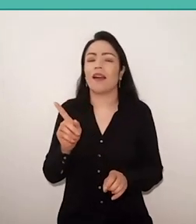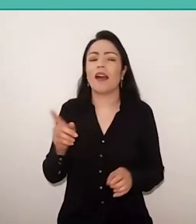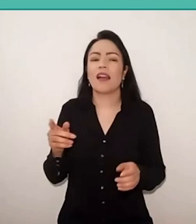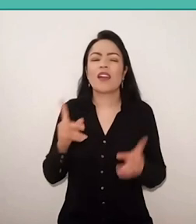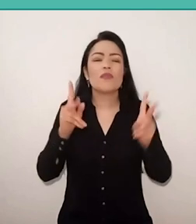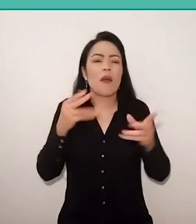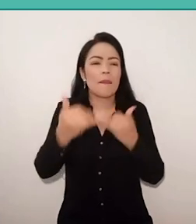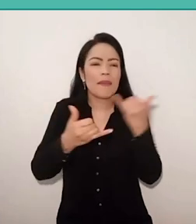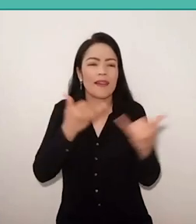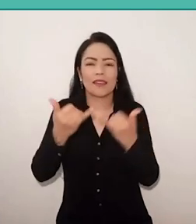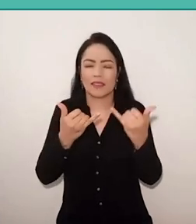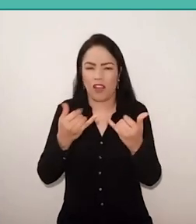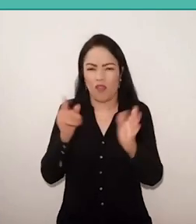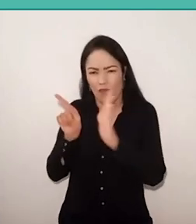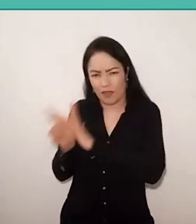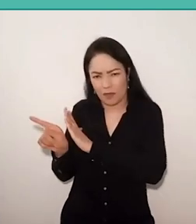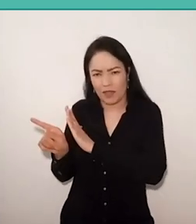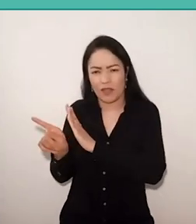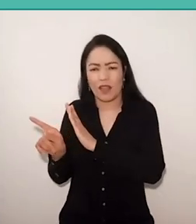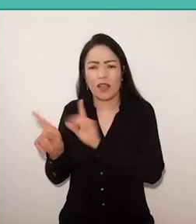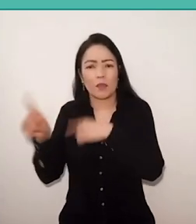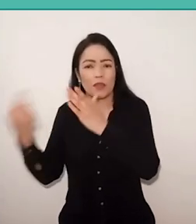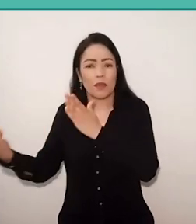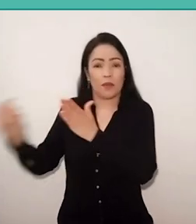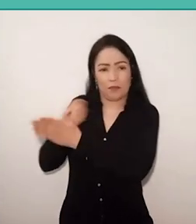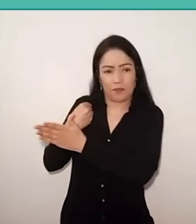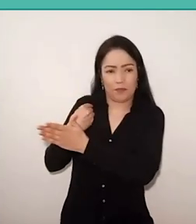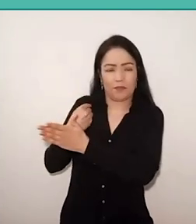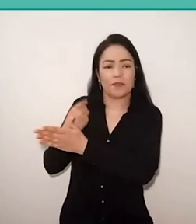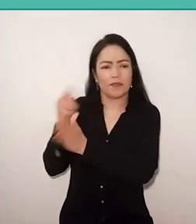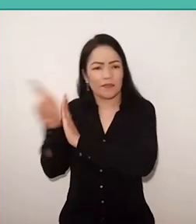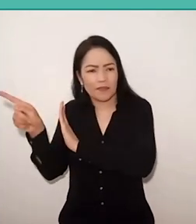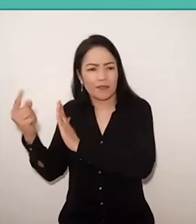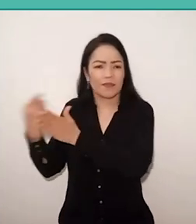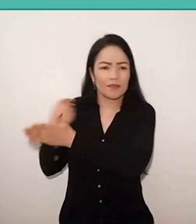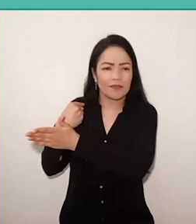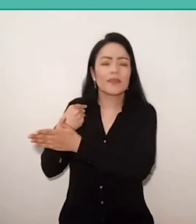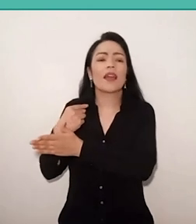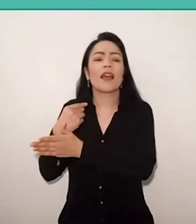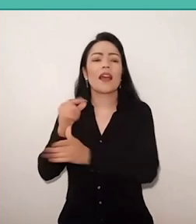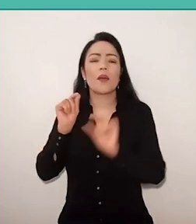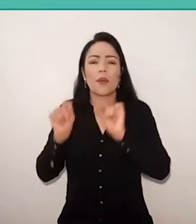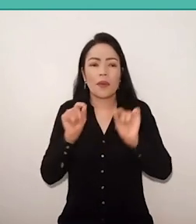“Well I'll do a question for you and you ask me a question”. And he asked who was Machado de Assis.